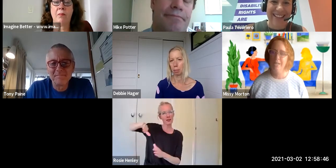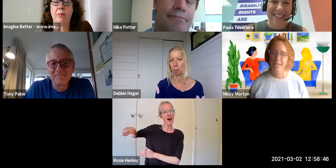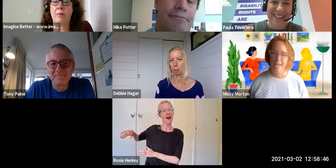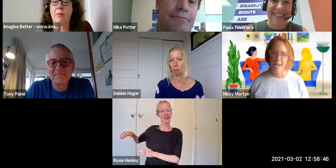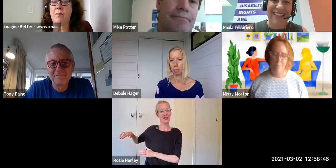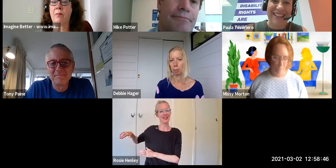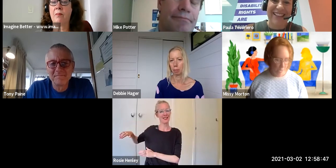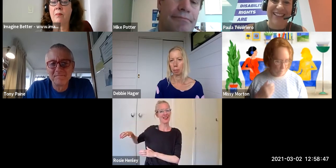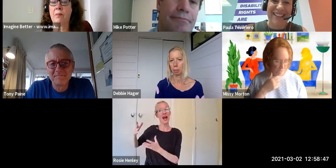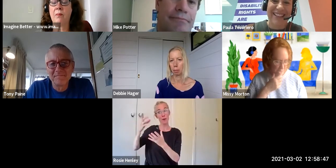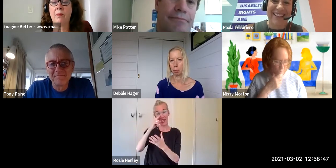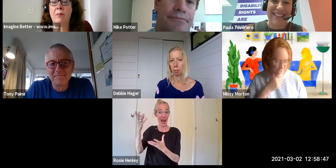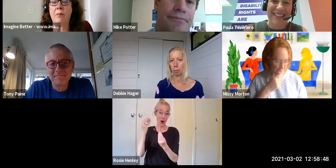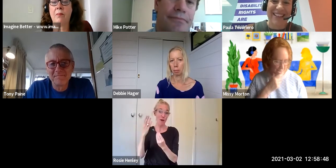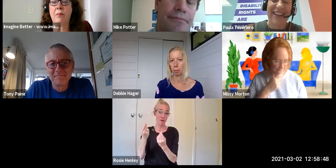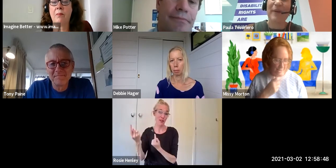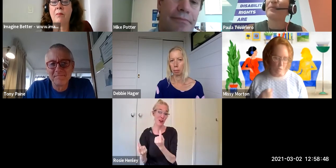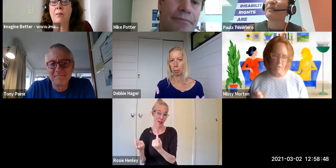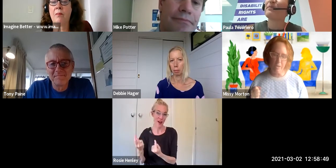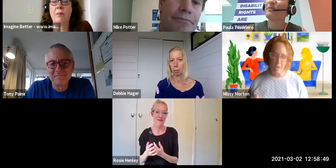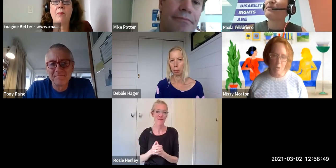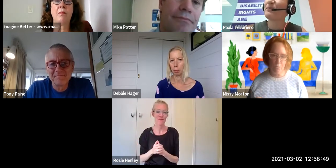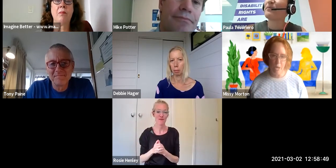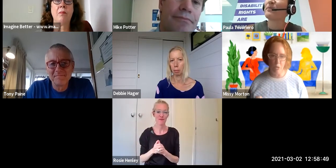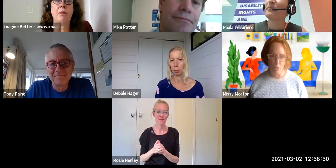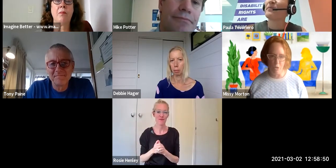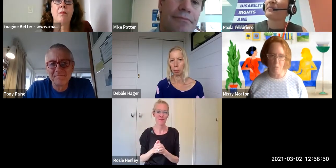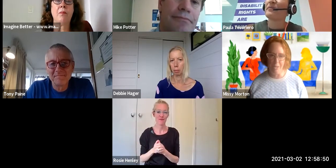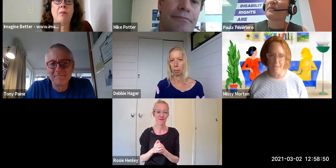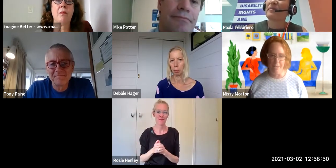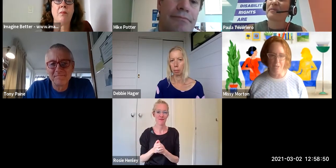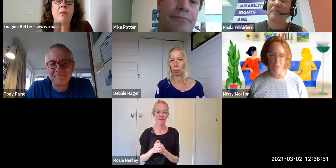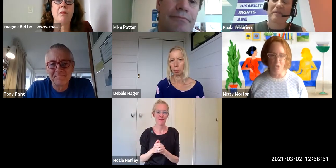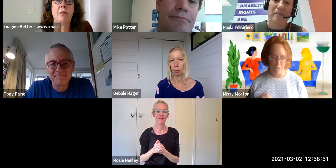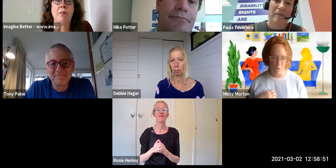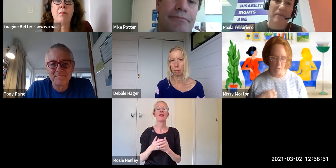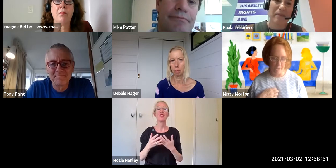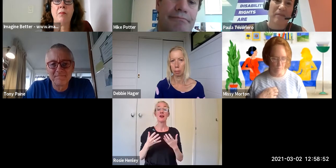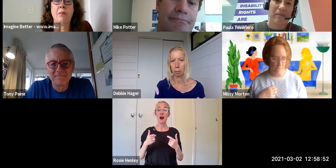One thing i would say is that there is so much work to be done to achieve a non-disabling